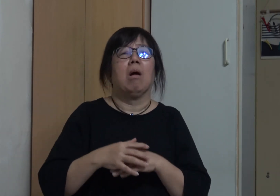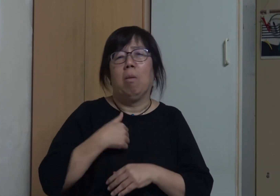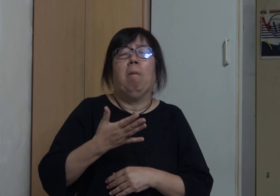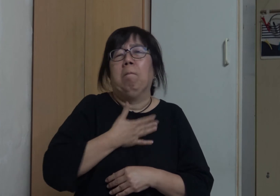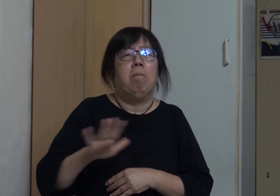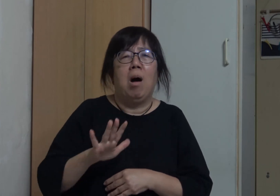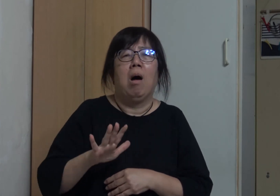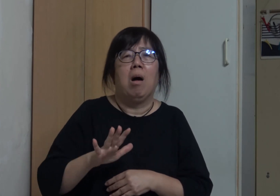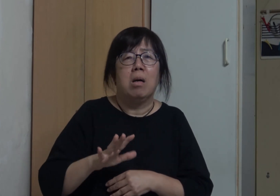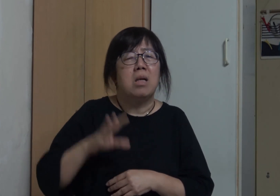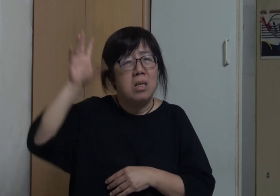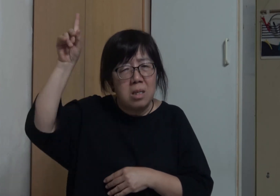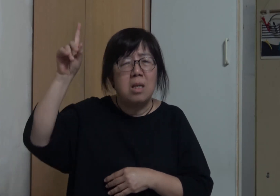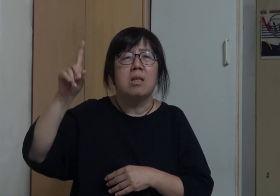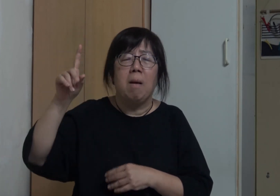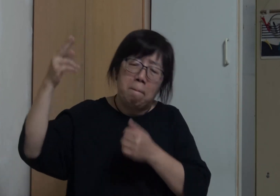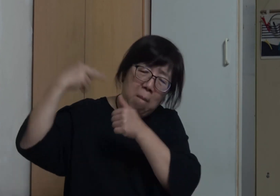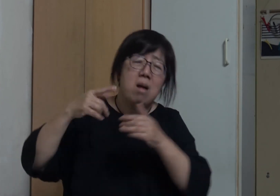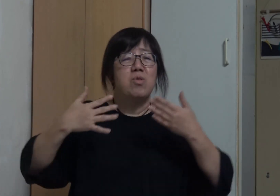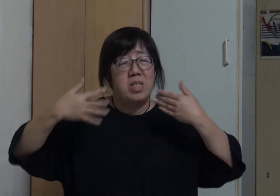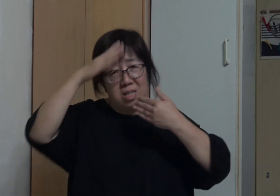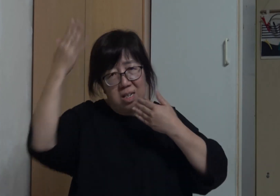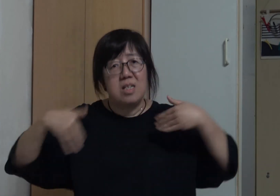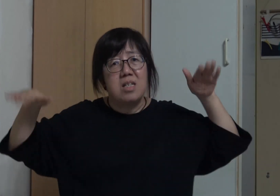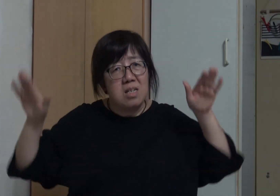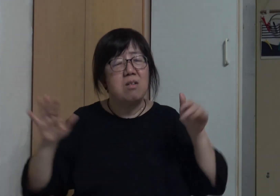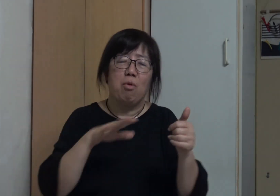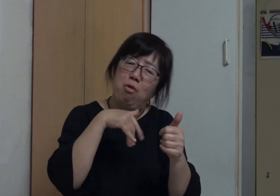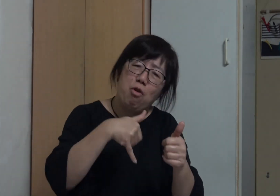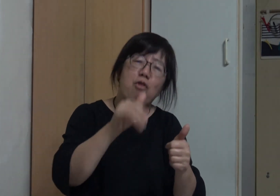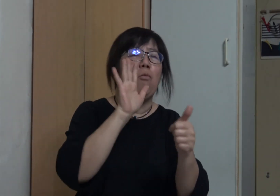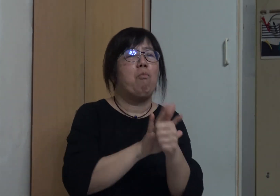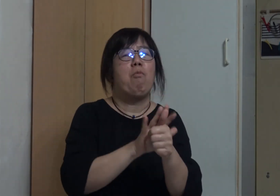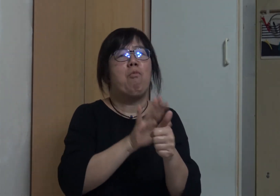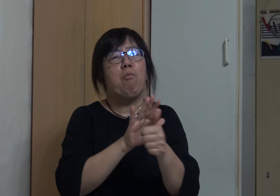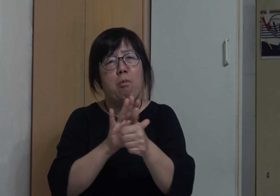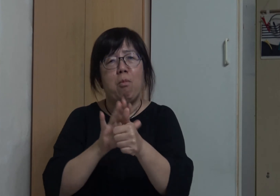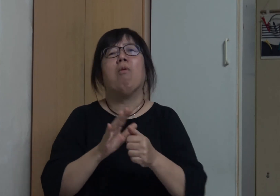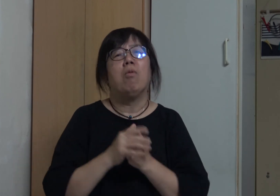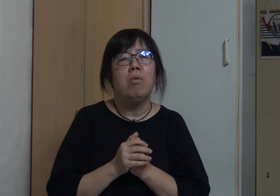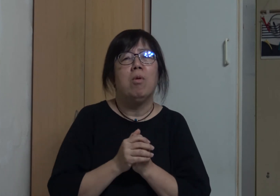Even wrapping her diapers and wiping her bottom were fine for me I think God sent me to take care of others like angels